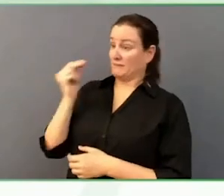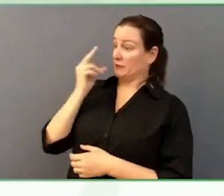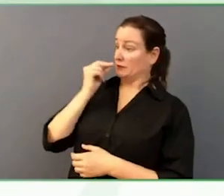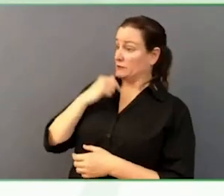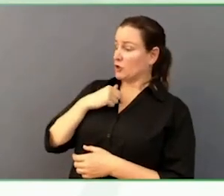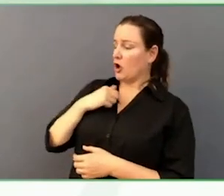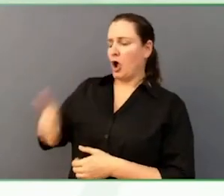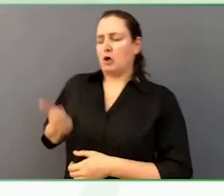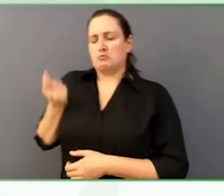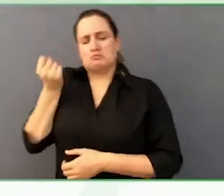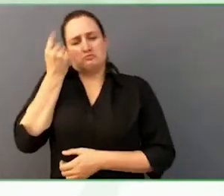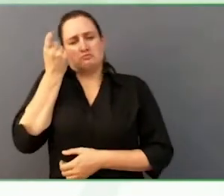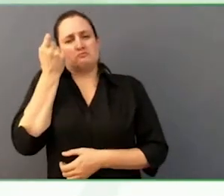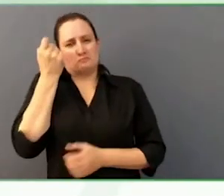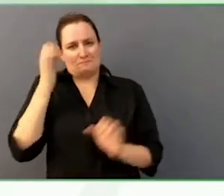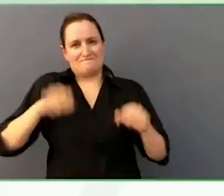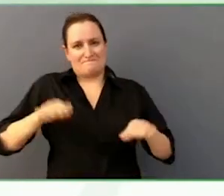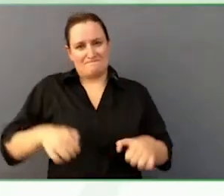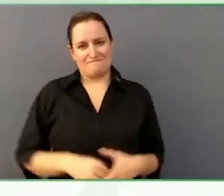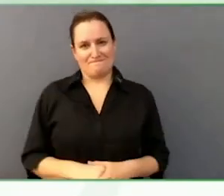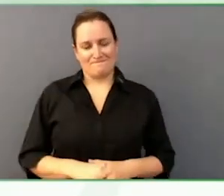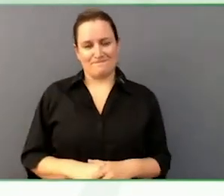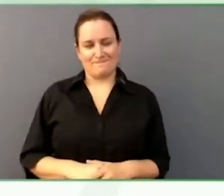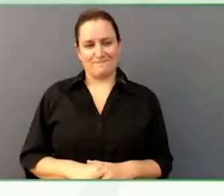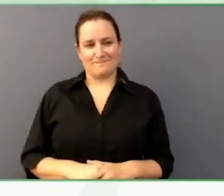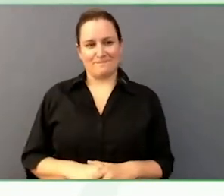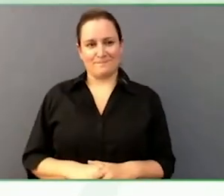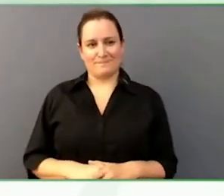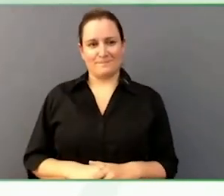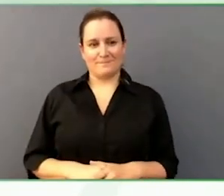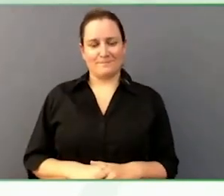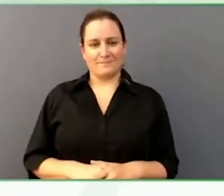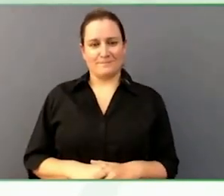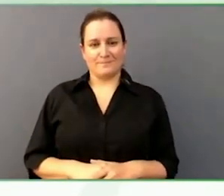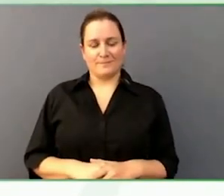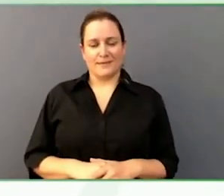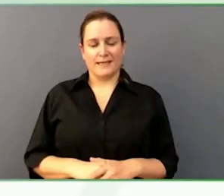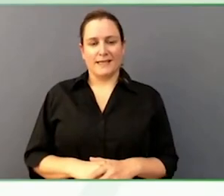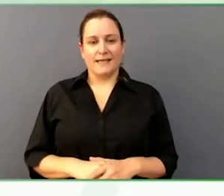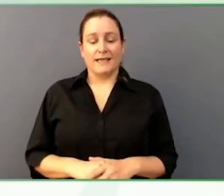However, I will say that, with respect to political participation,